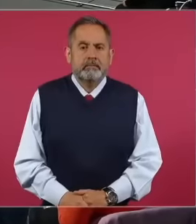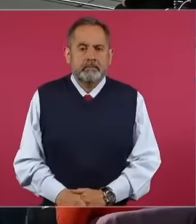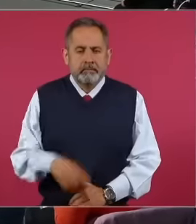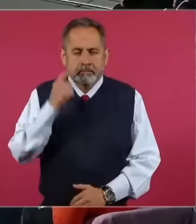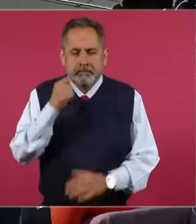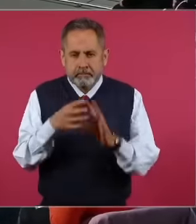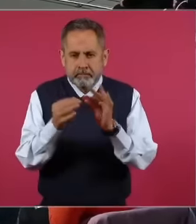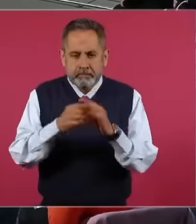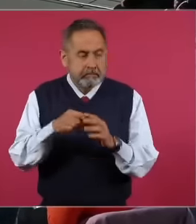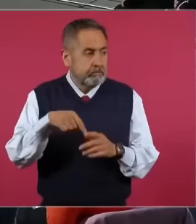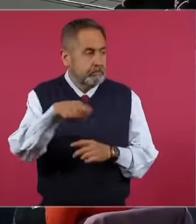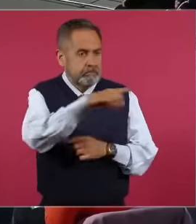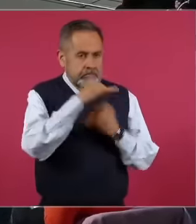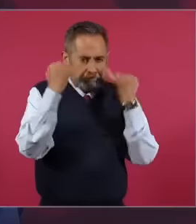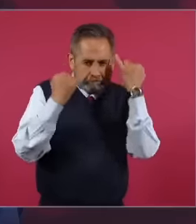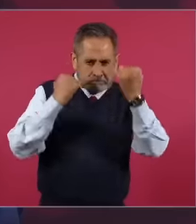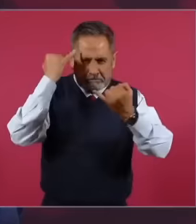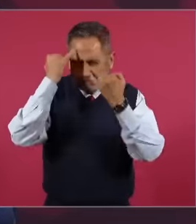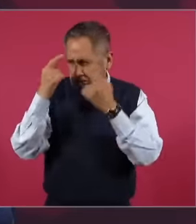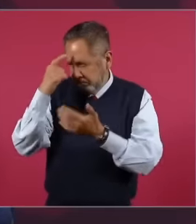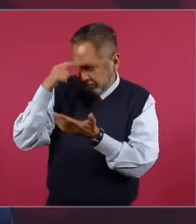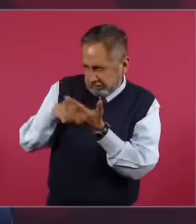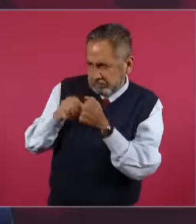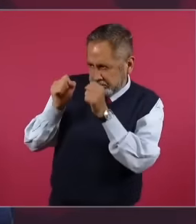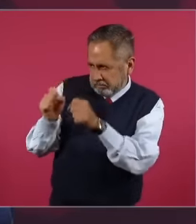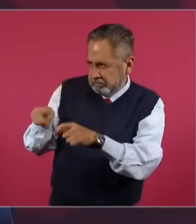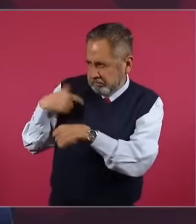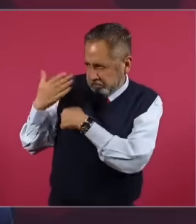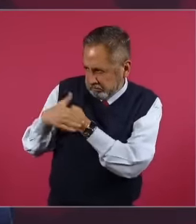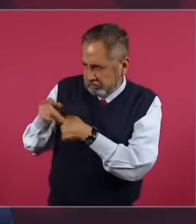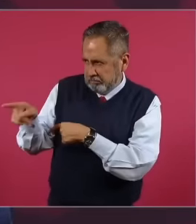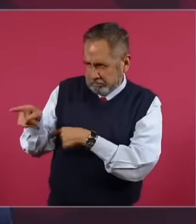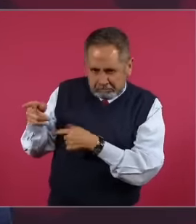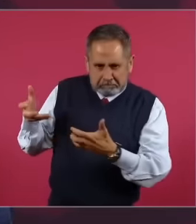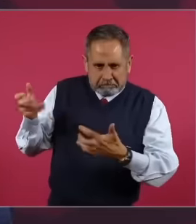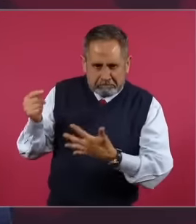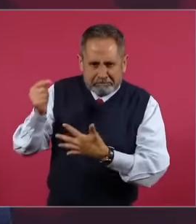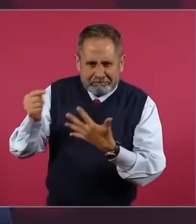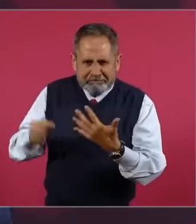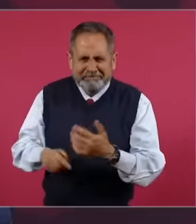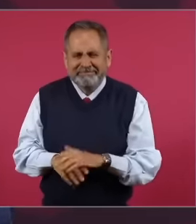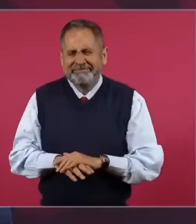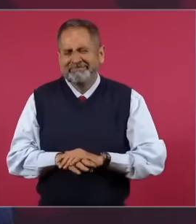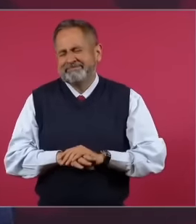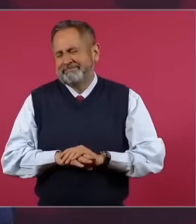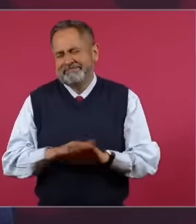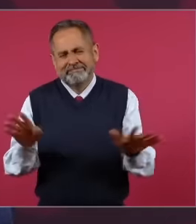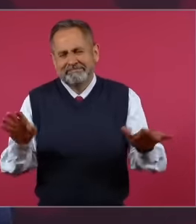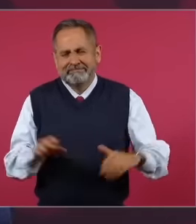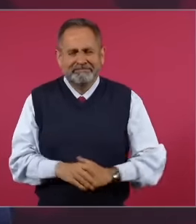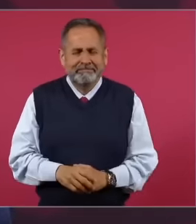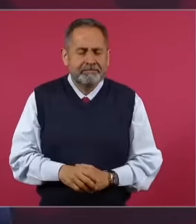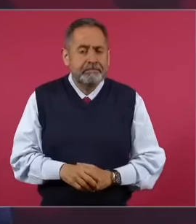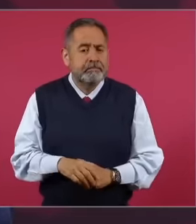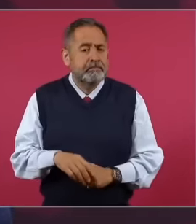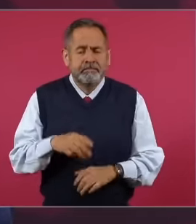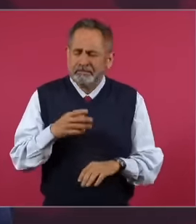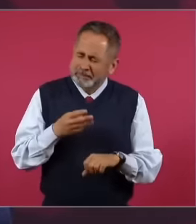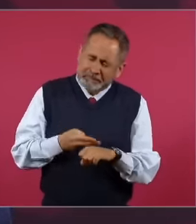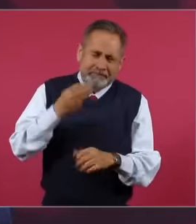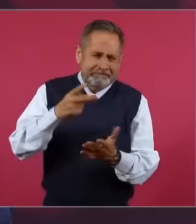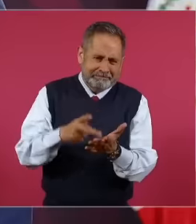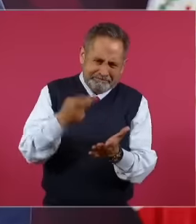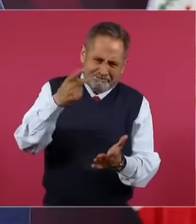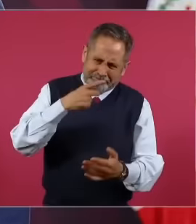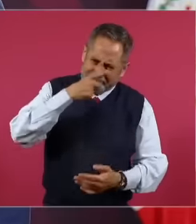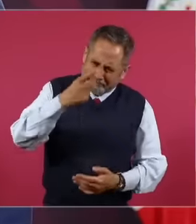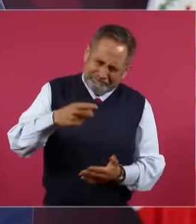speculations I am very happy I repeat